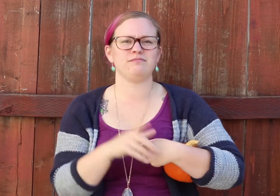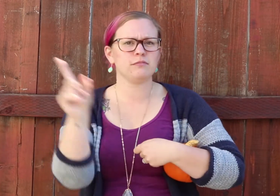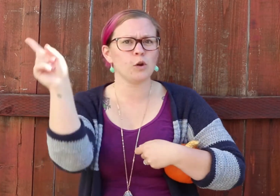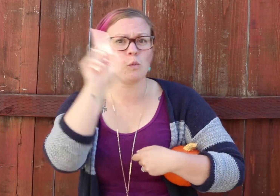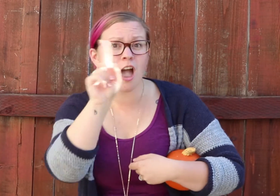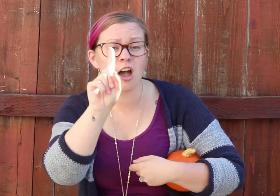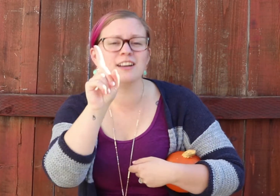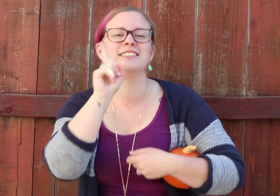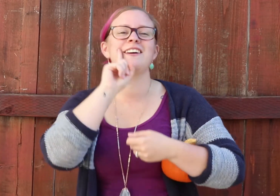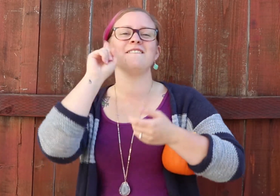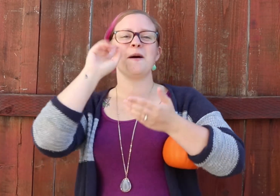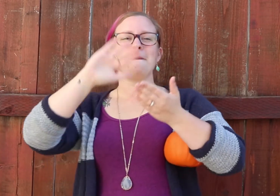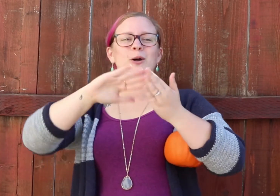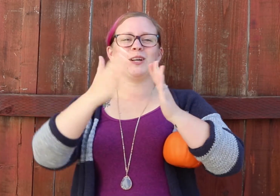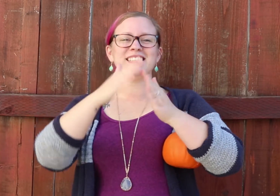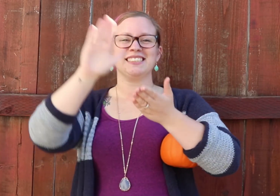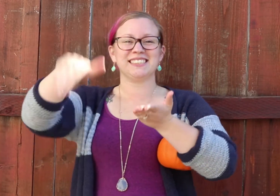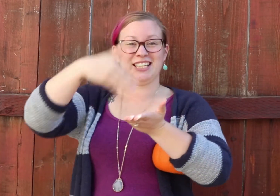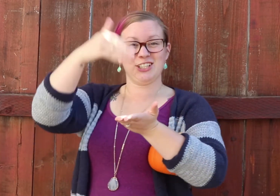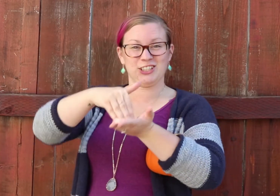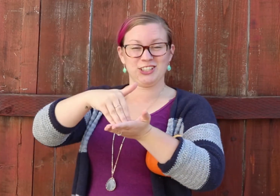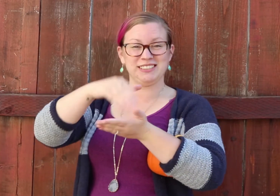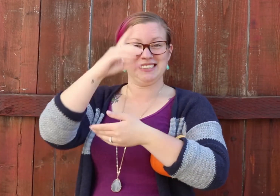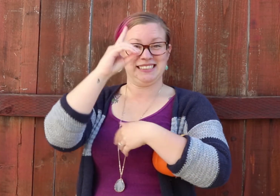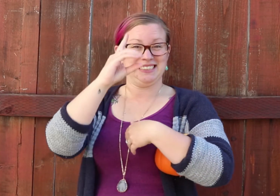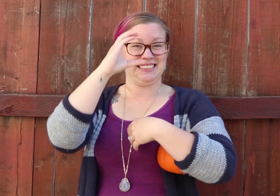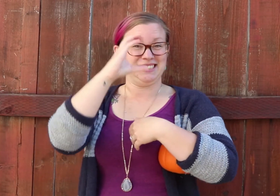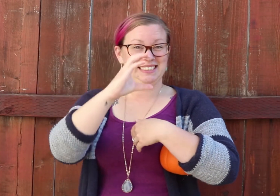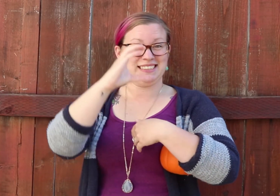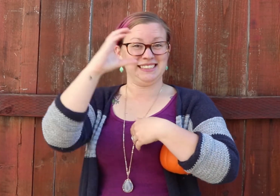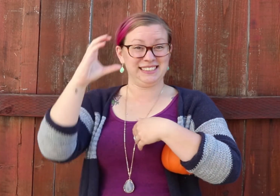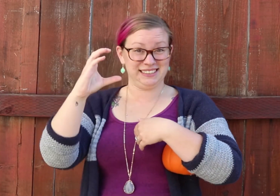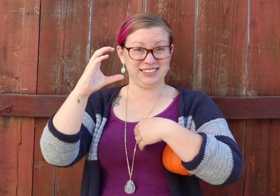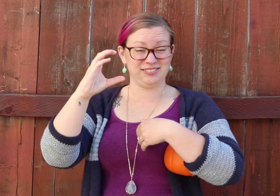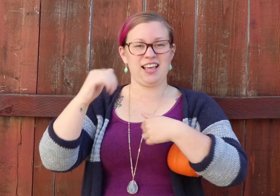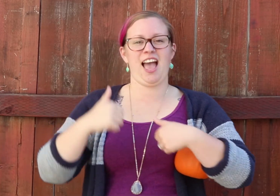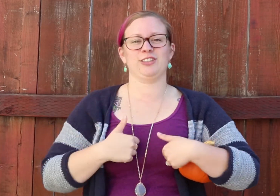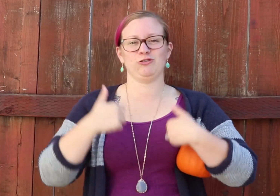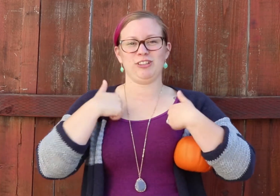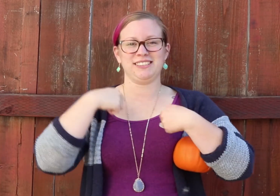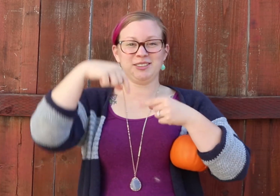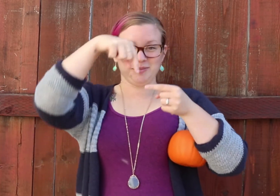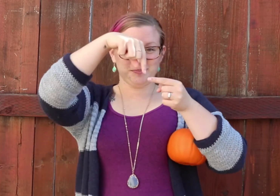Where? At the Deaf Community Center (DCC). The address is...